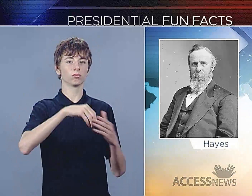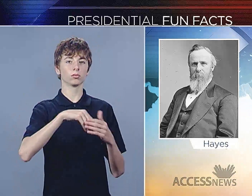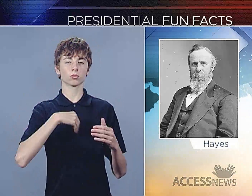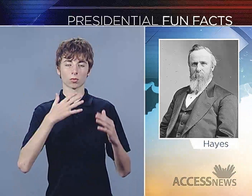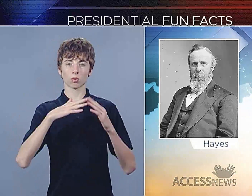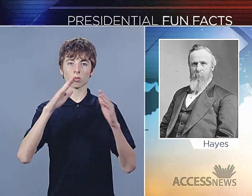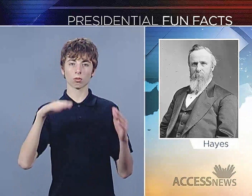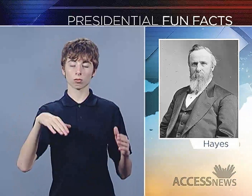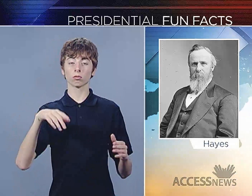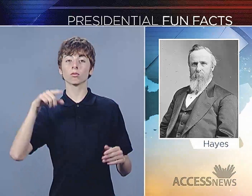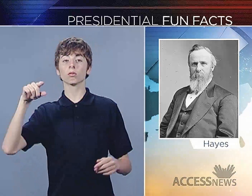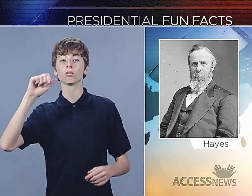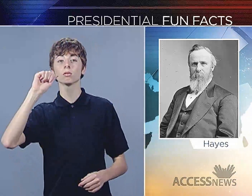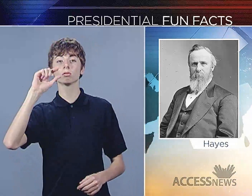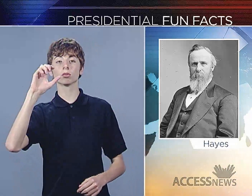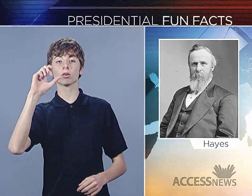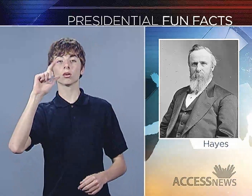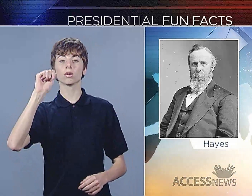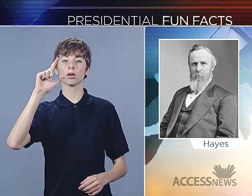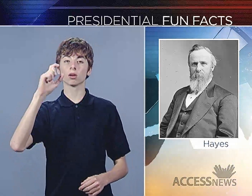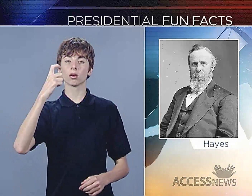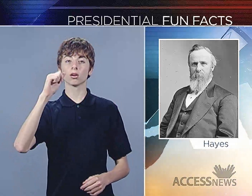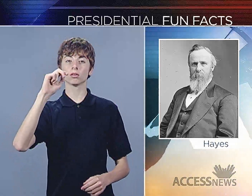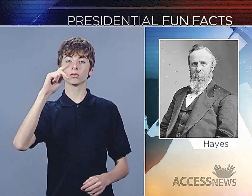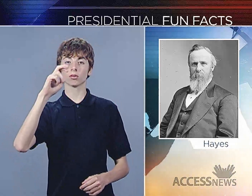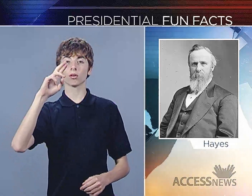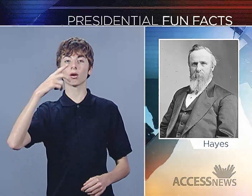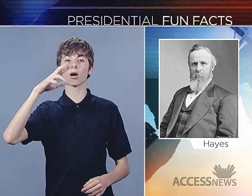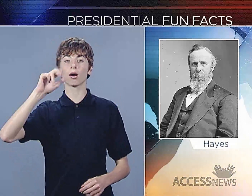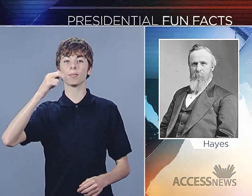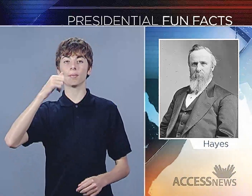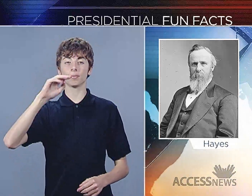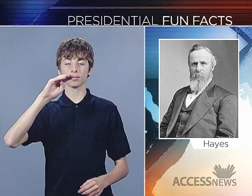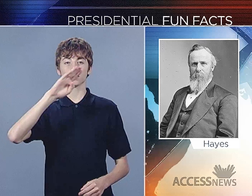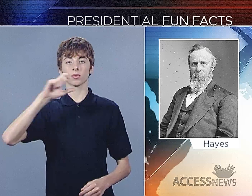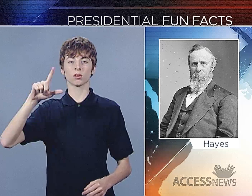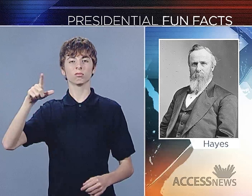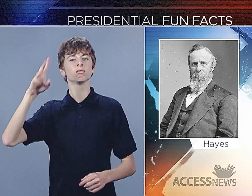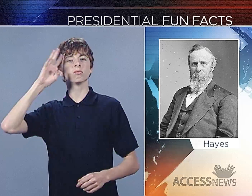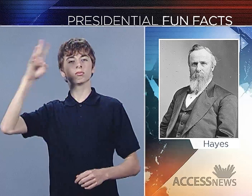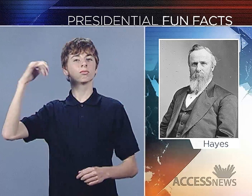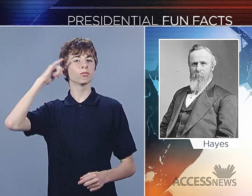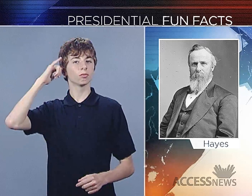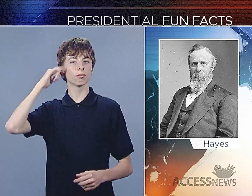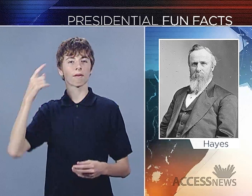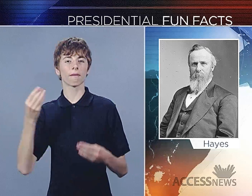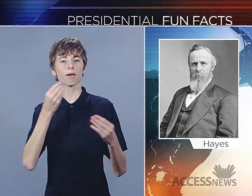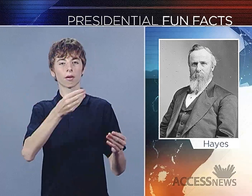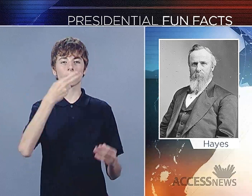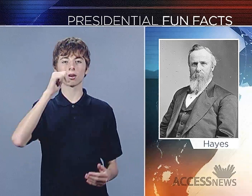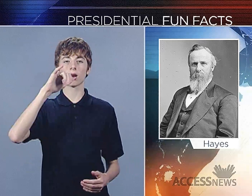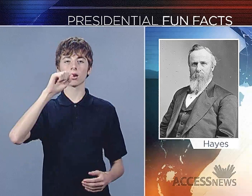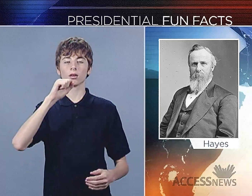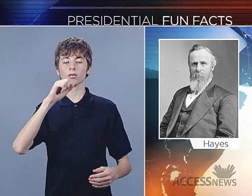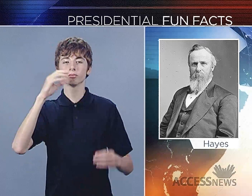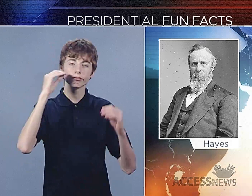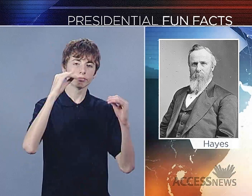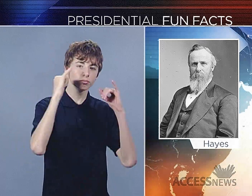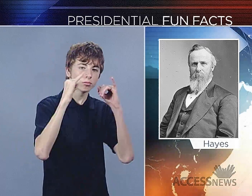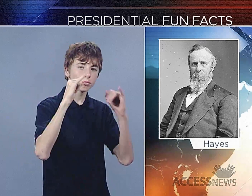Rutherford B. Hayes had the first telephone installed in the White House. Alexander Graham Bell, the inventor of the telephone,